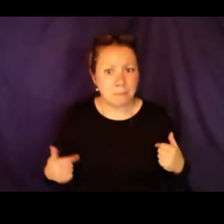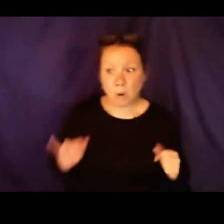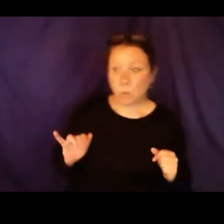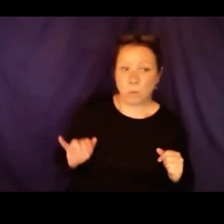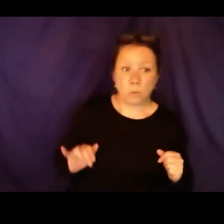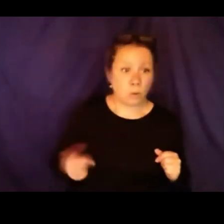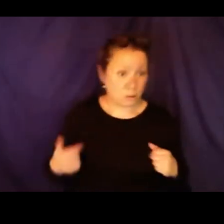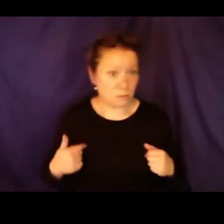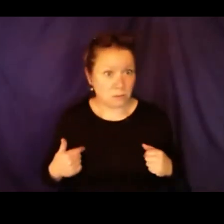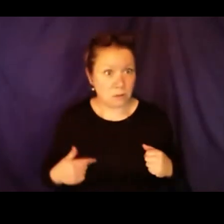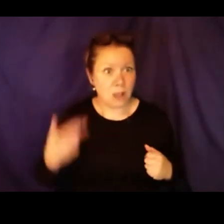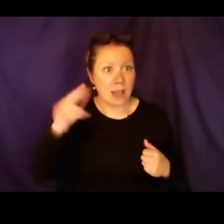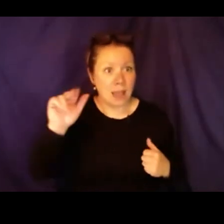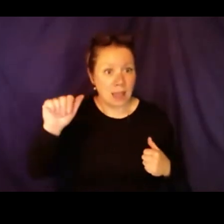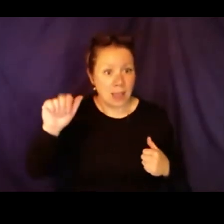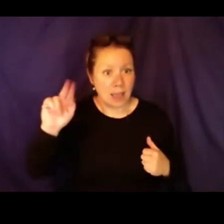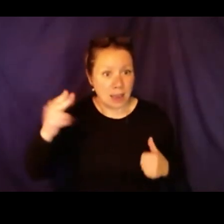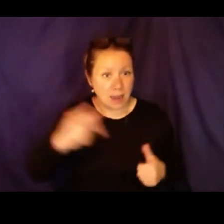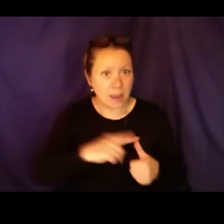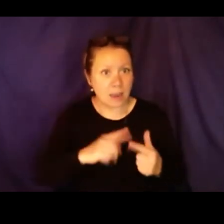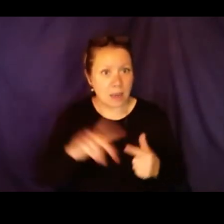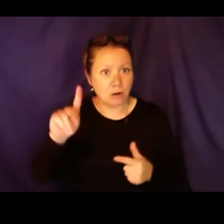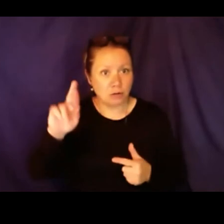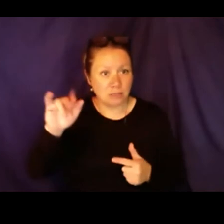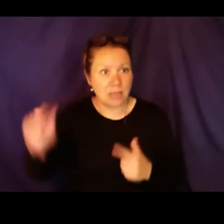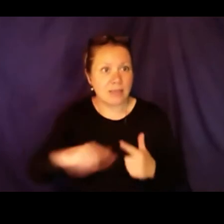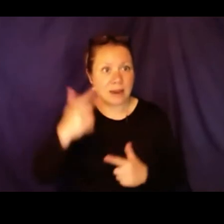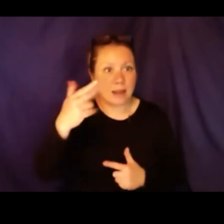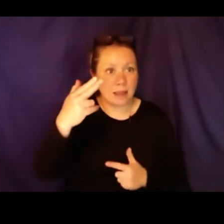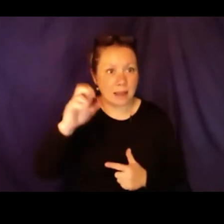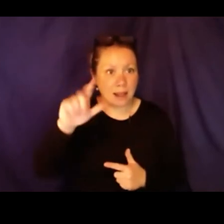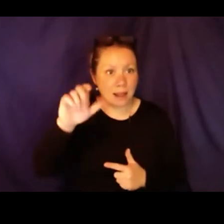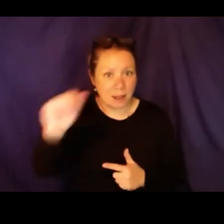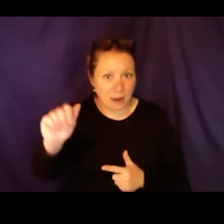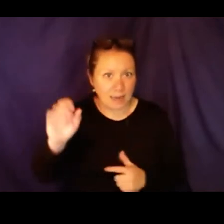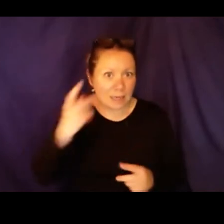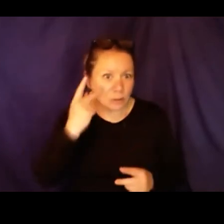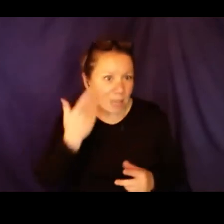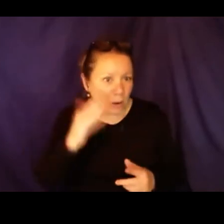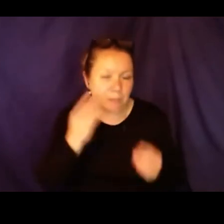Nick? >> I want to point out we have couple people who have their hands up on the screen.